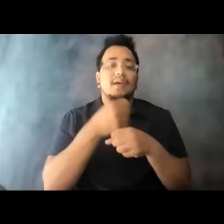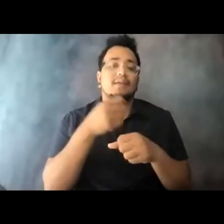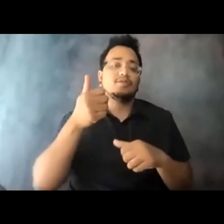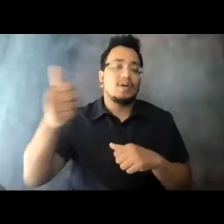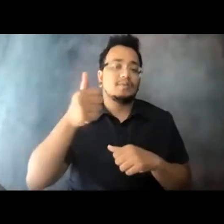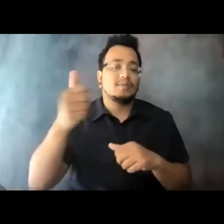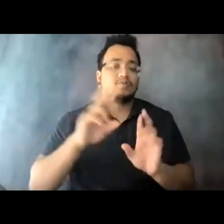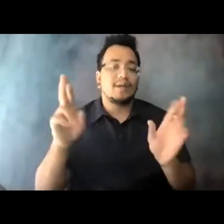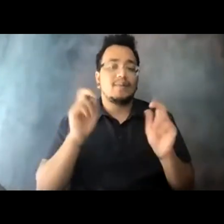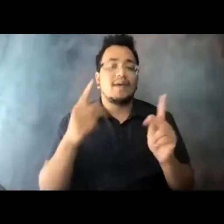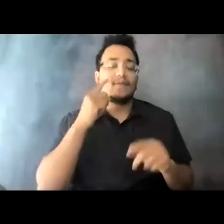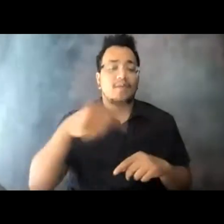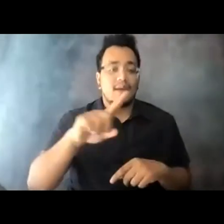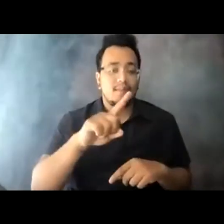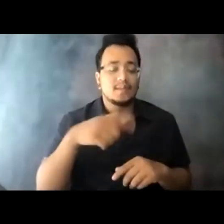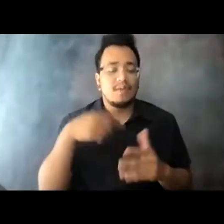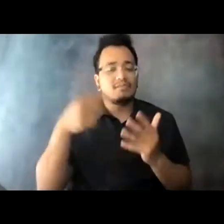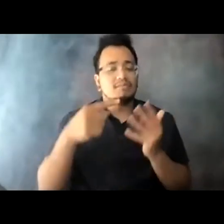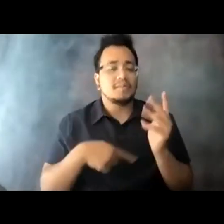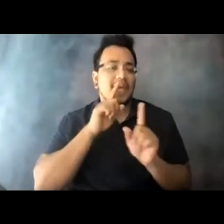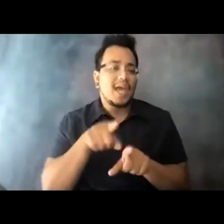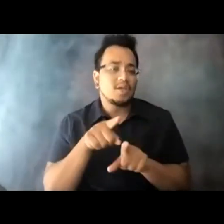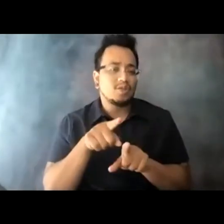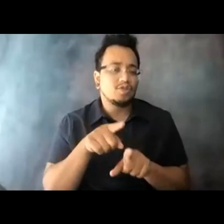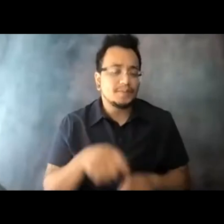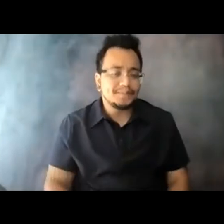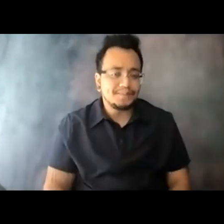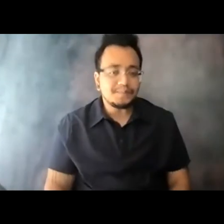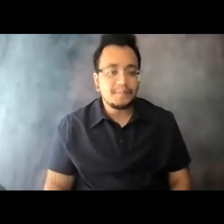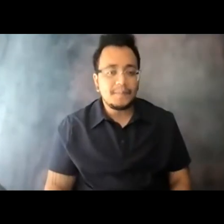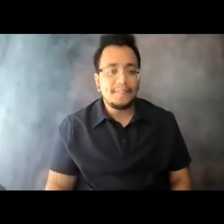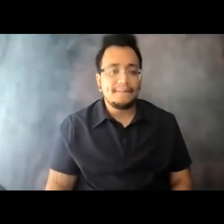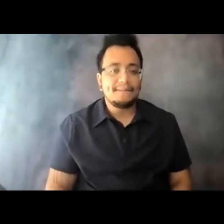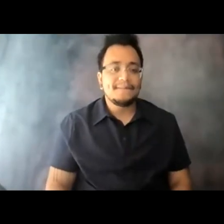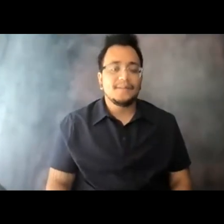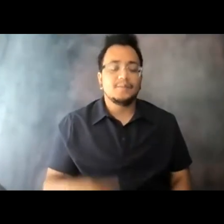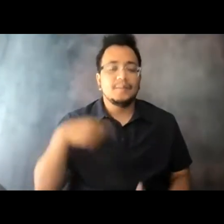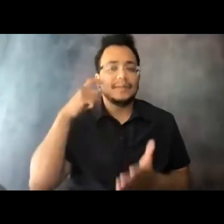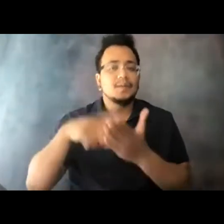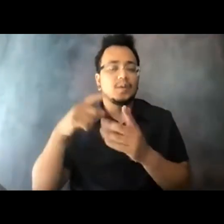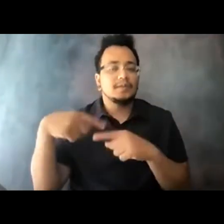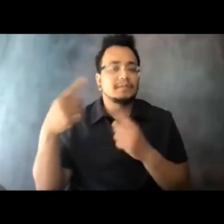15:12:38 So that's I think what I would say relative to what was extracted over the last couple of months that I think is extraordinarily 15:12:38 valuable.